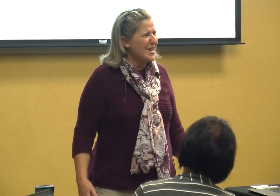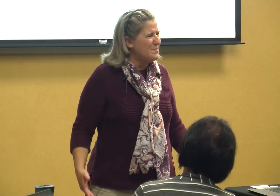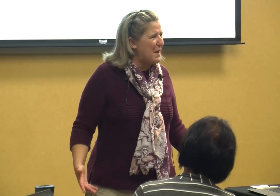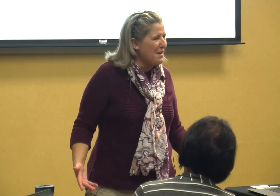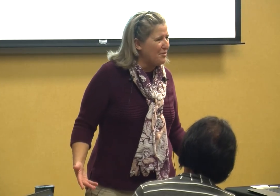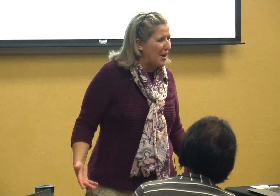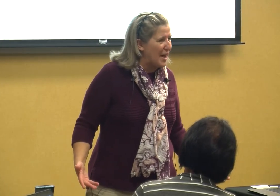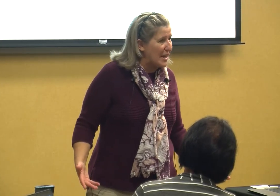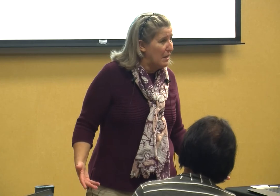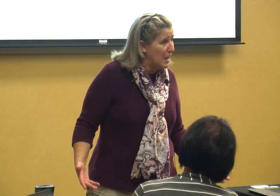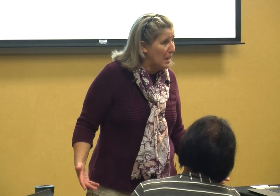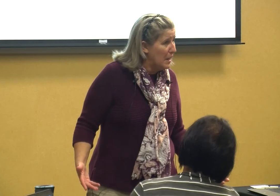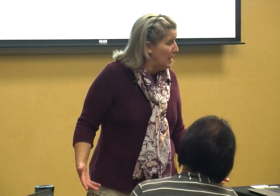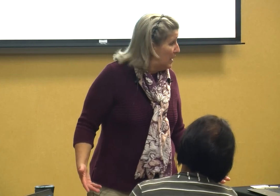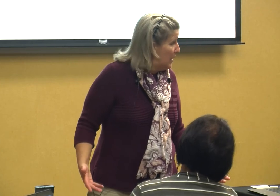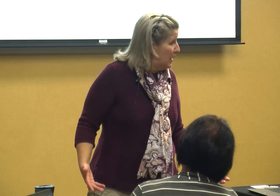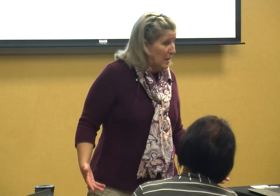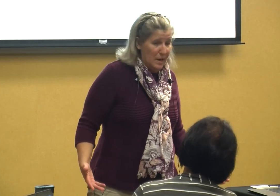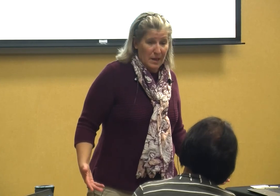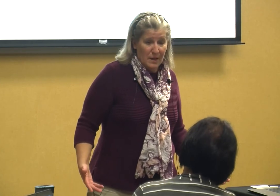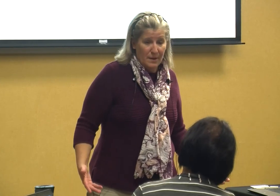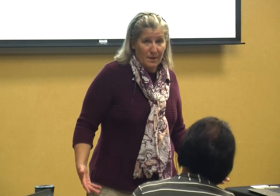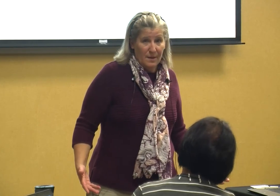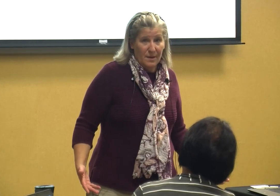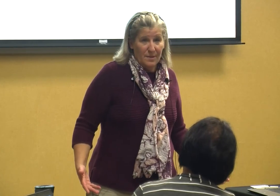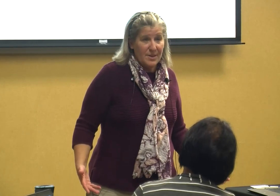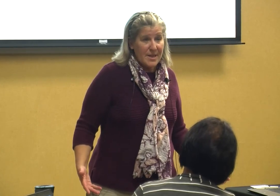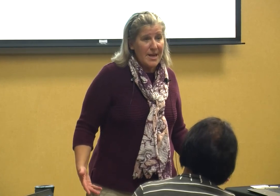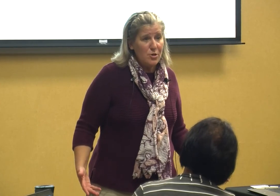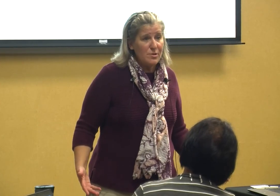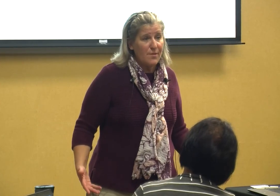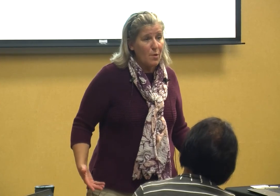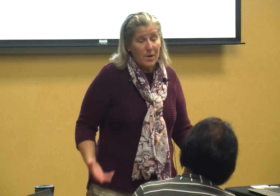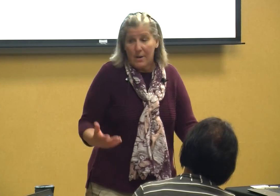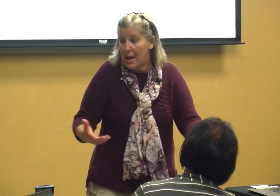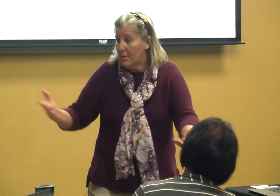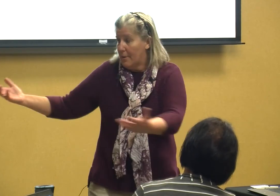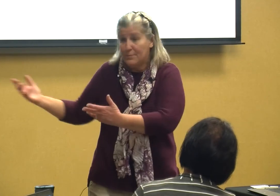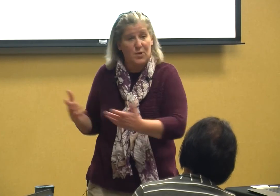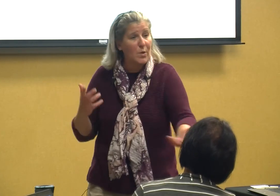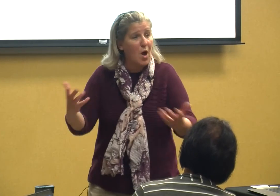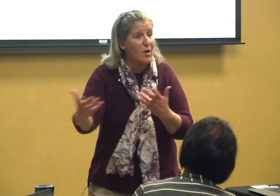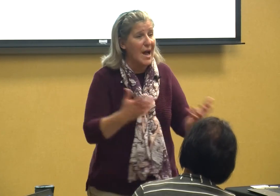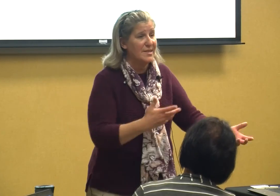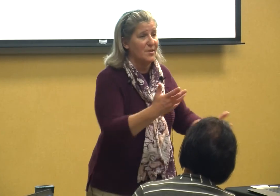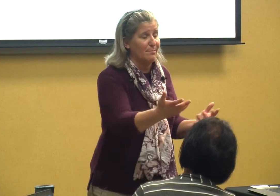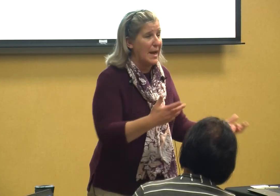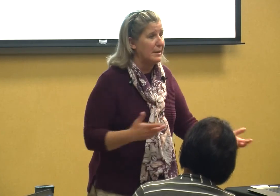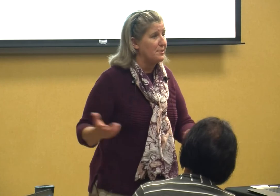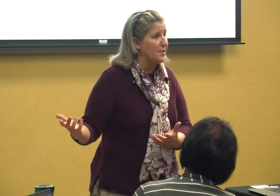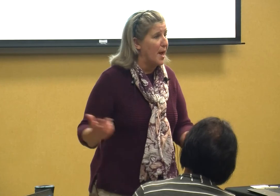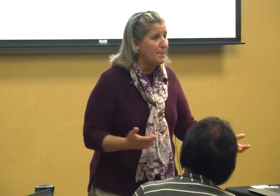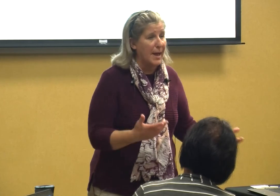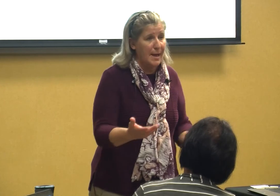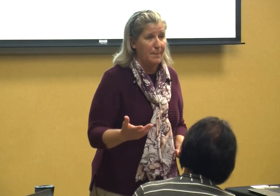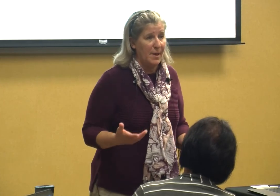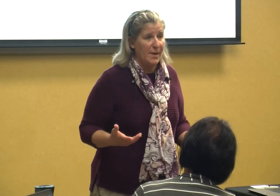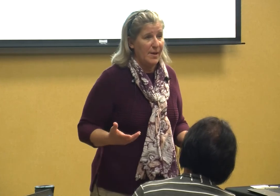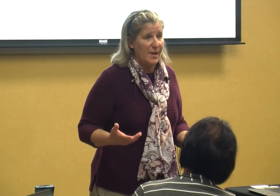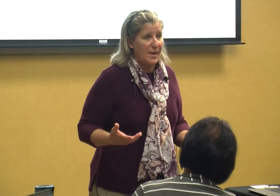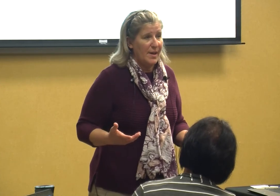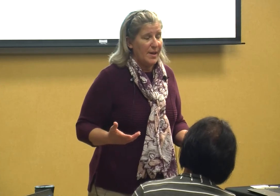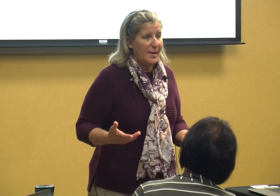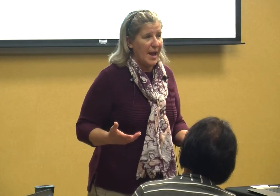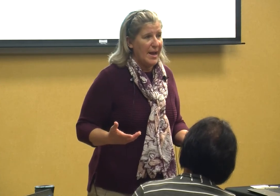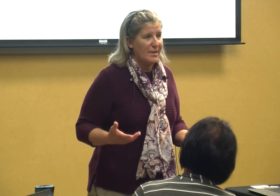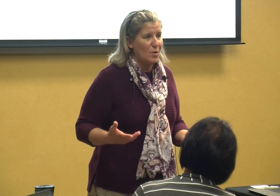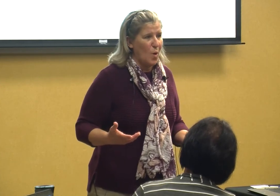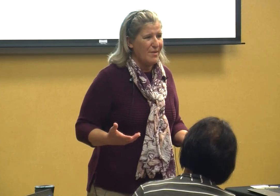is Beth done the teachers have run around doing all kinds of maintenance and upkeep and quite